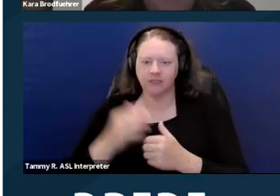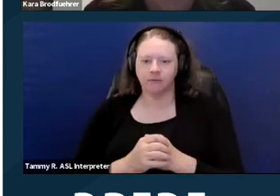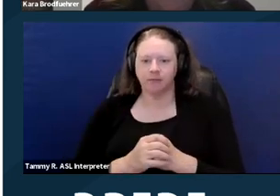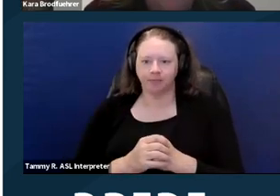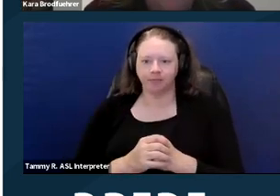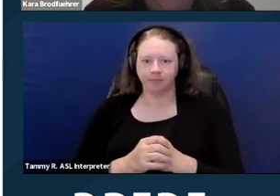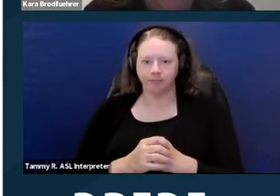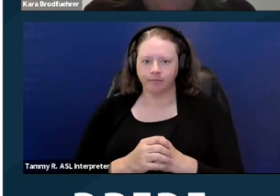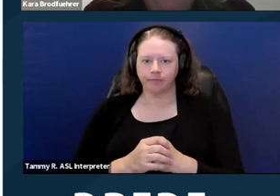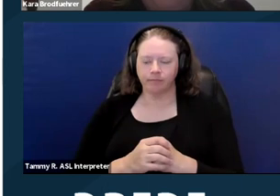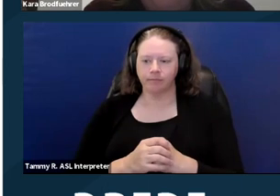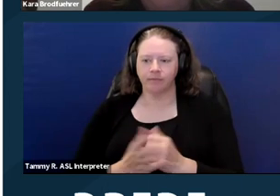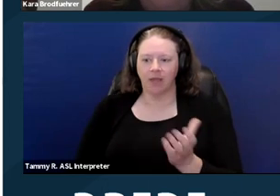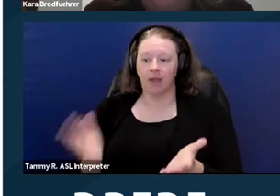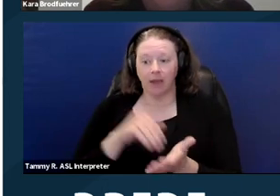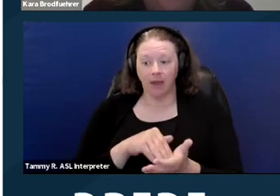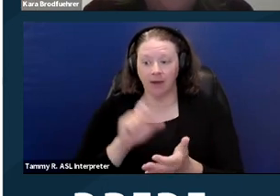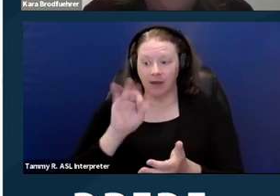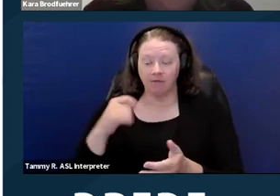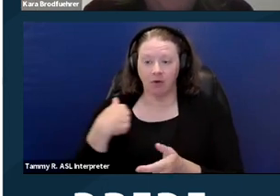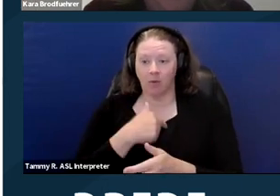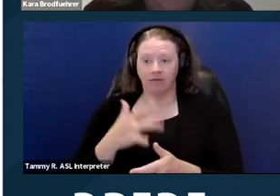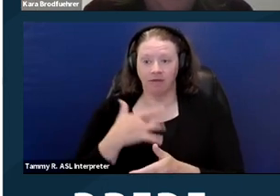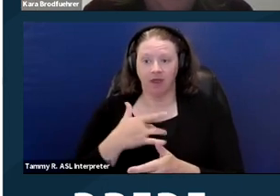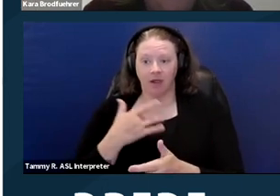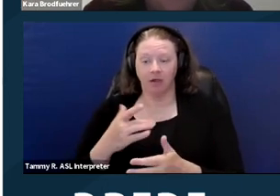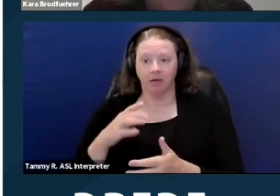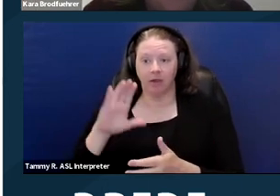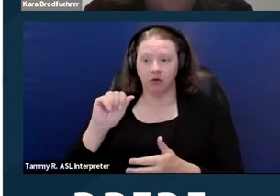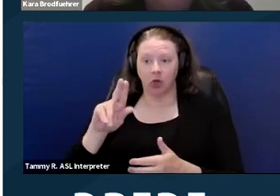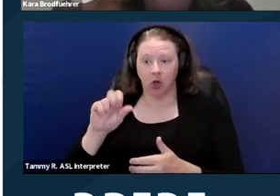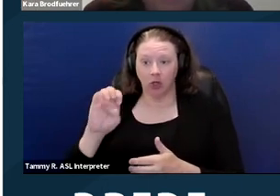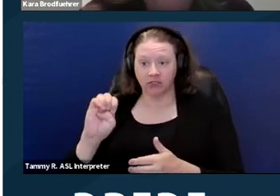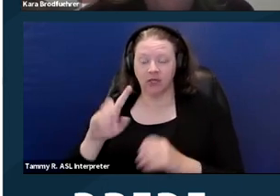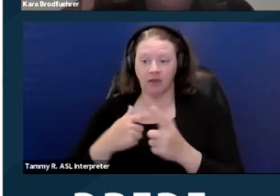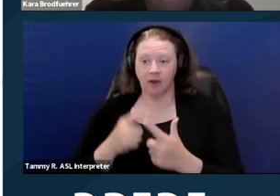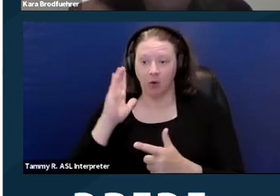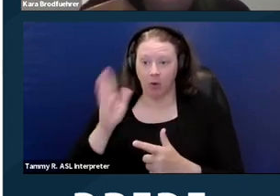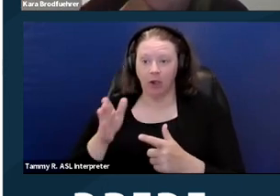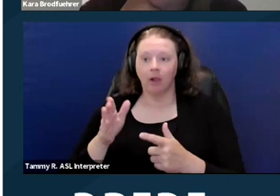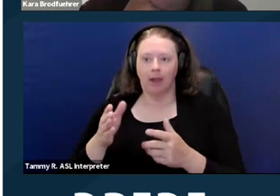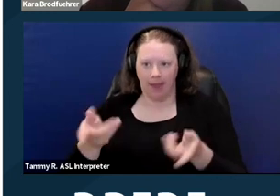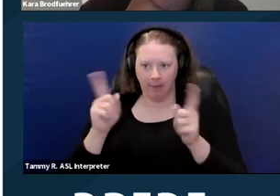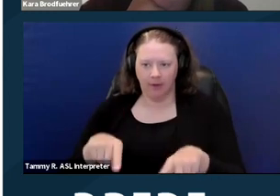And again, if we think there's cause there will be a mediation. So next slide.